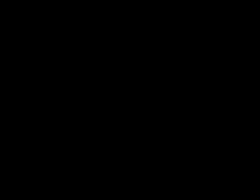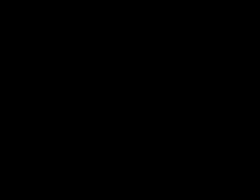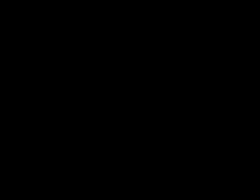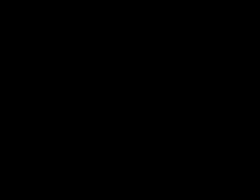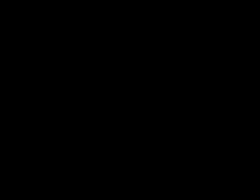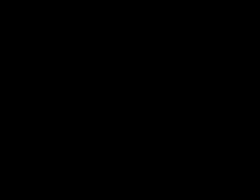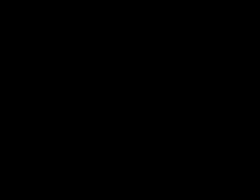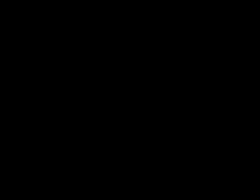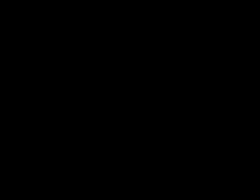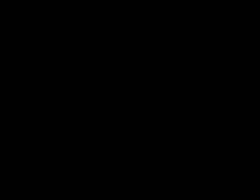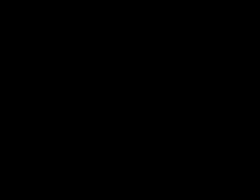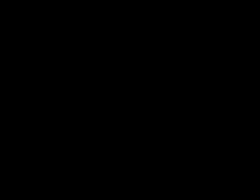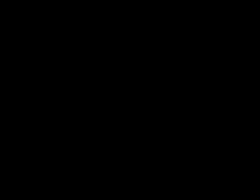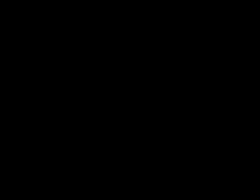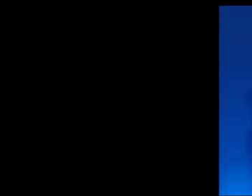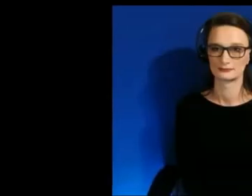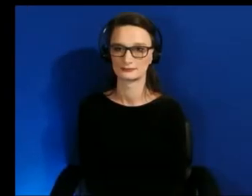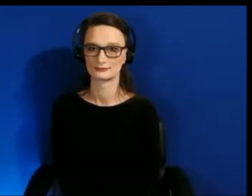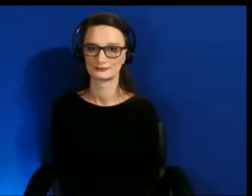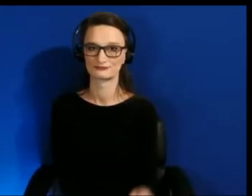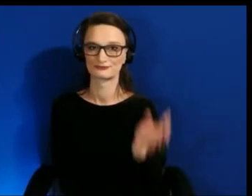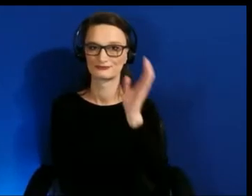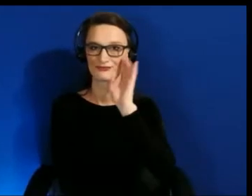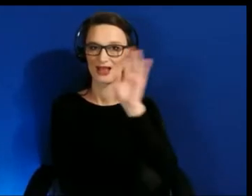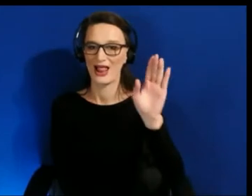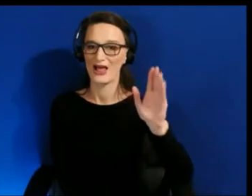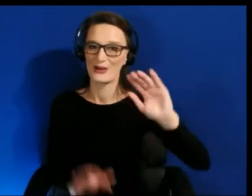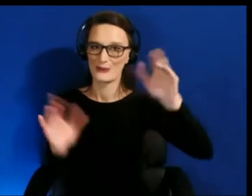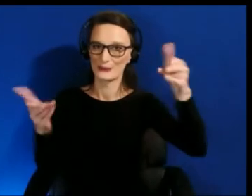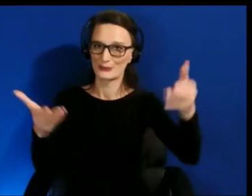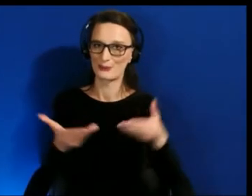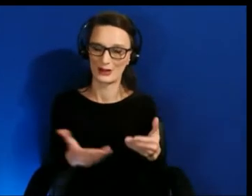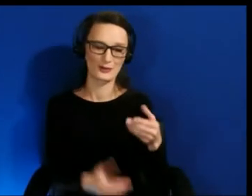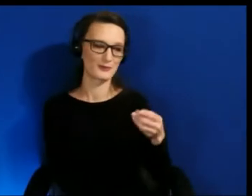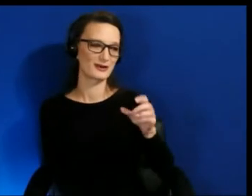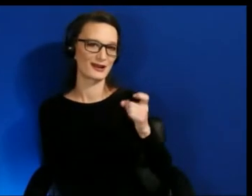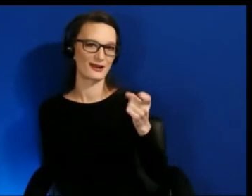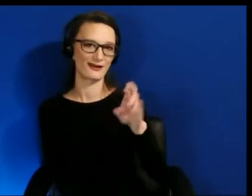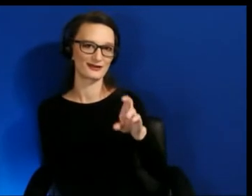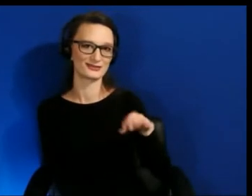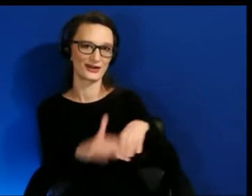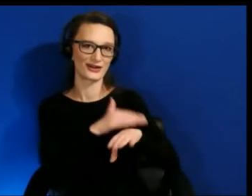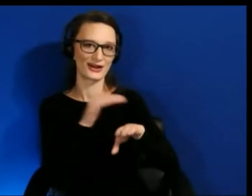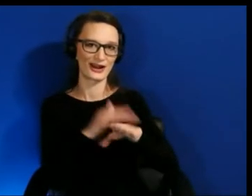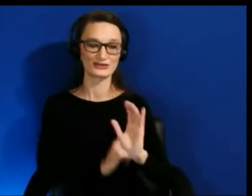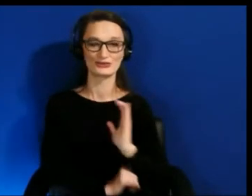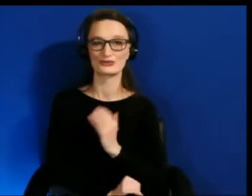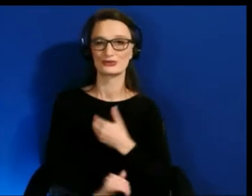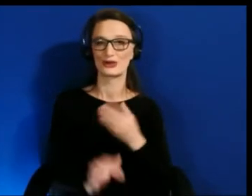Hello, and welcome to XR Access. Our session on inclusive design.